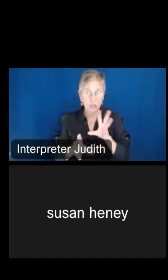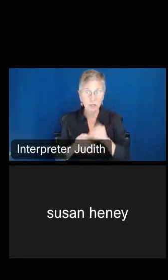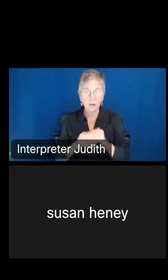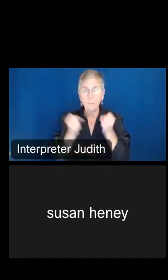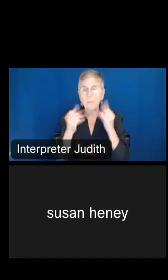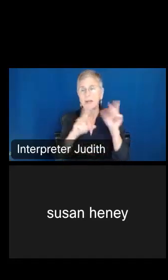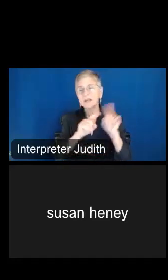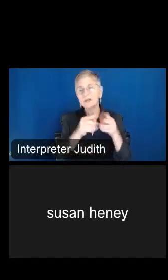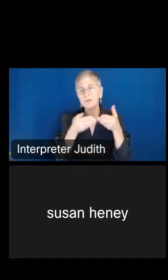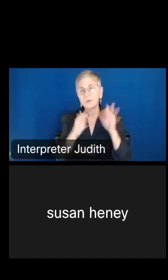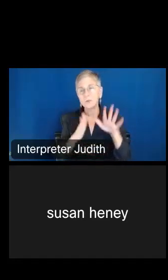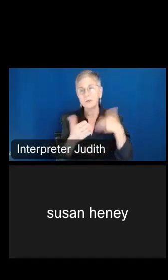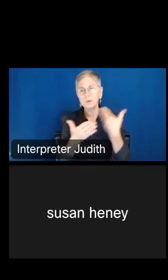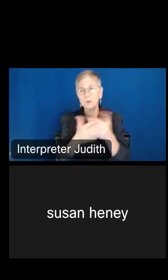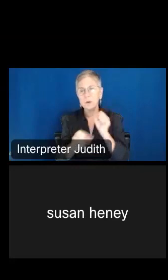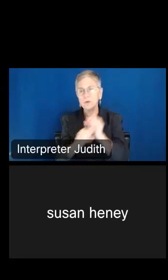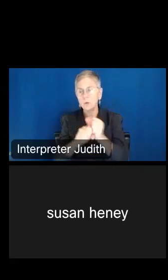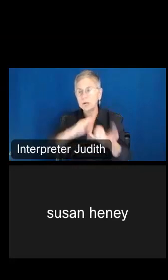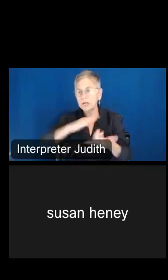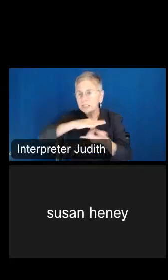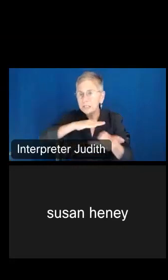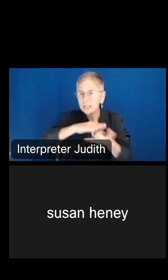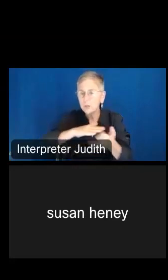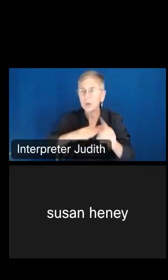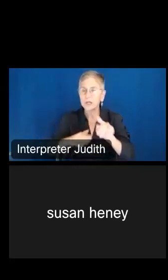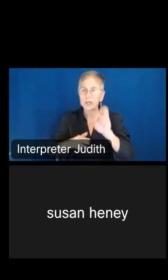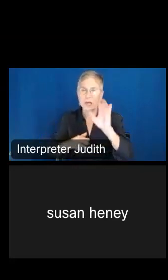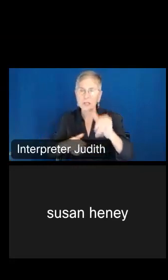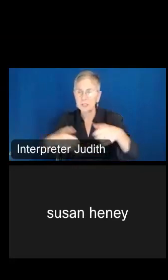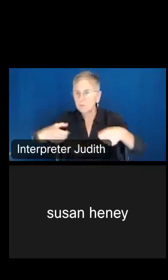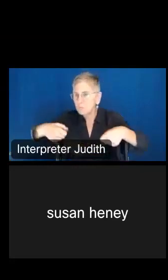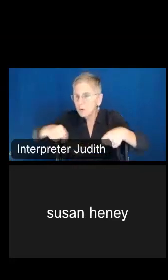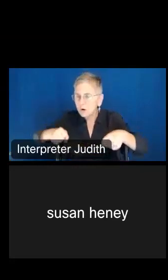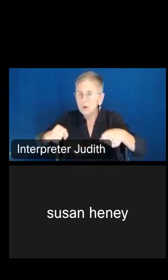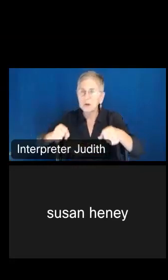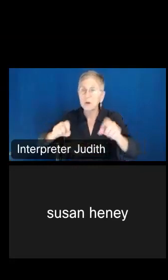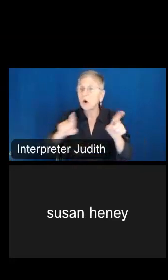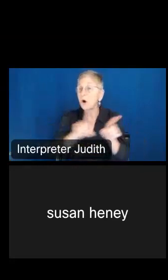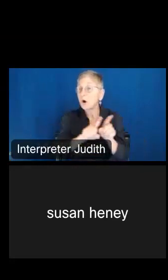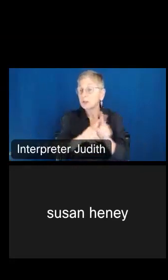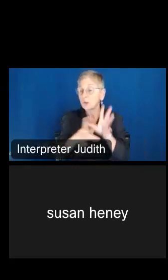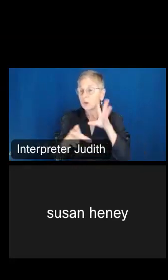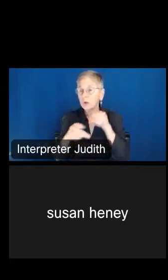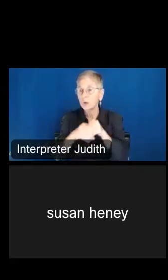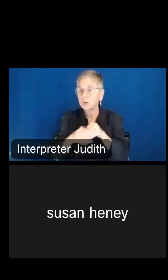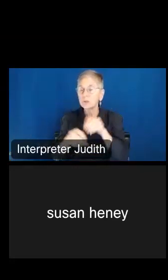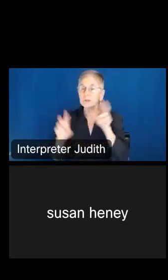to work like the subway, like taxis, motorcycles, but it also includes work from home. So you